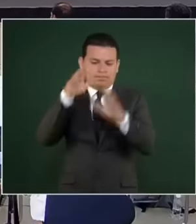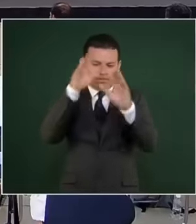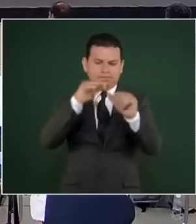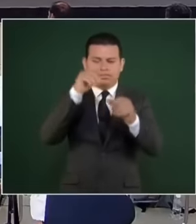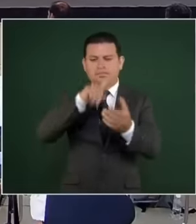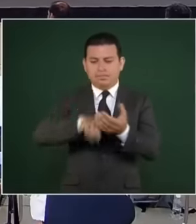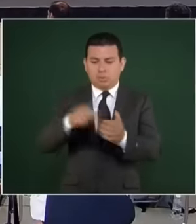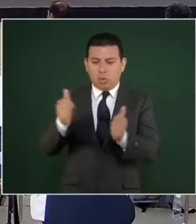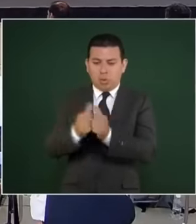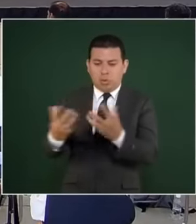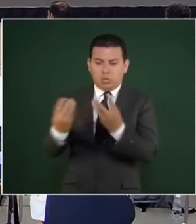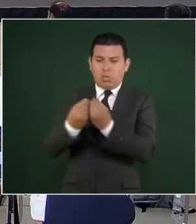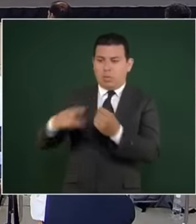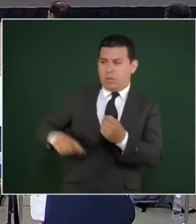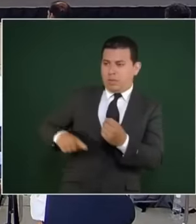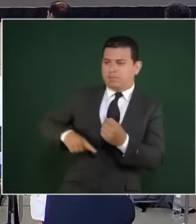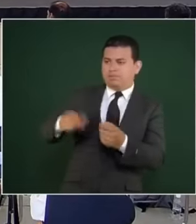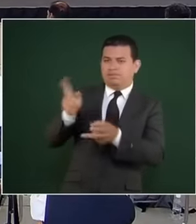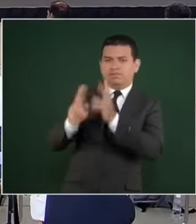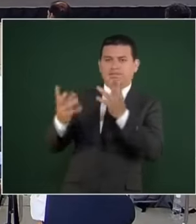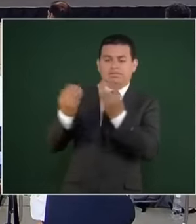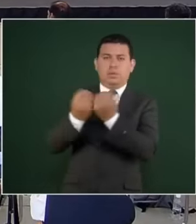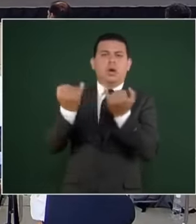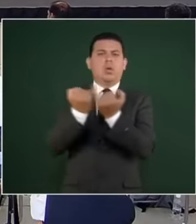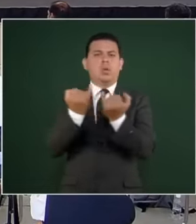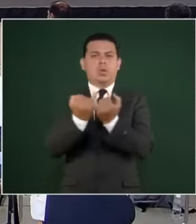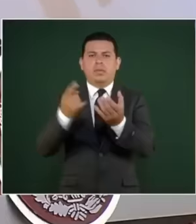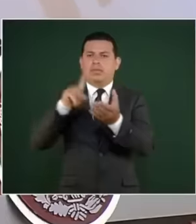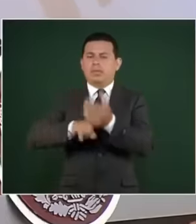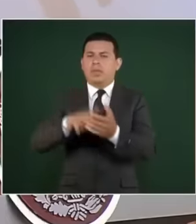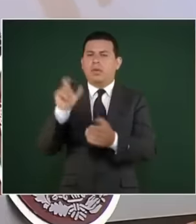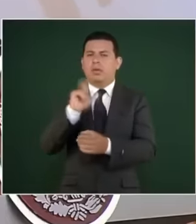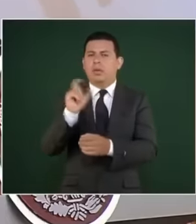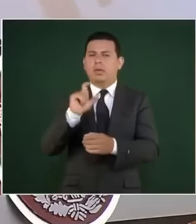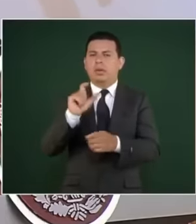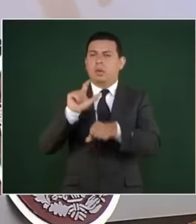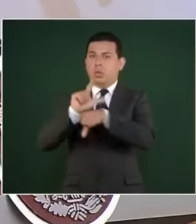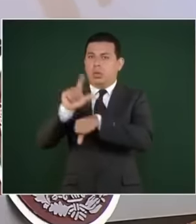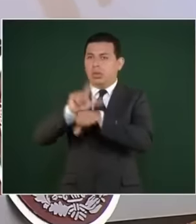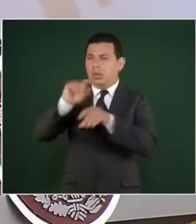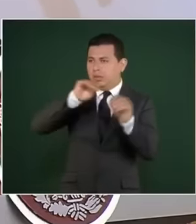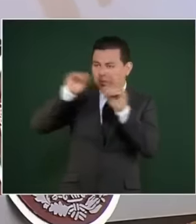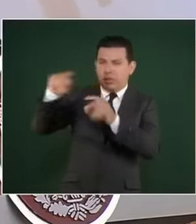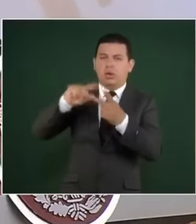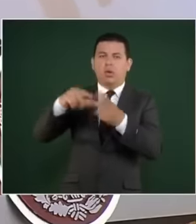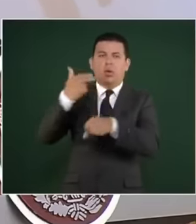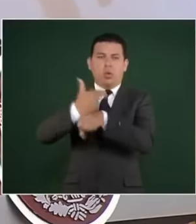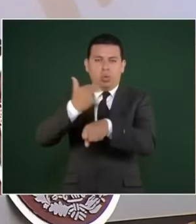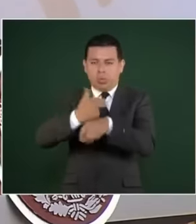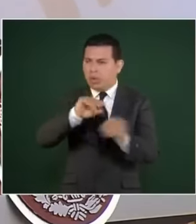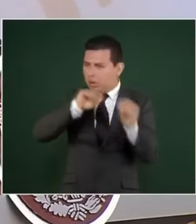together with the government and we do the same in Return to Guatemala Honduras Now we are